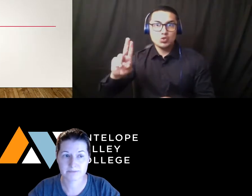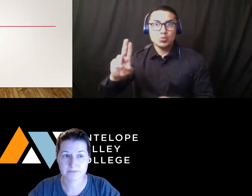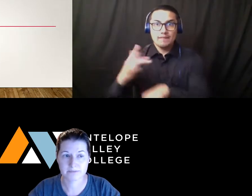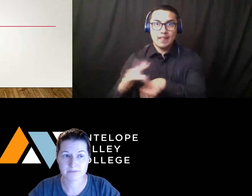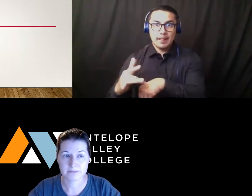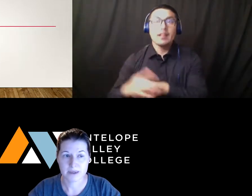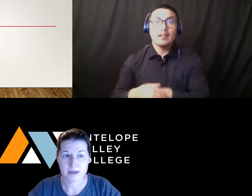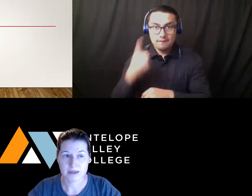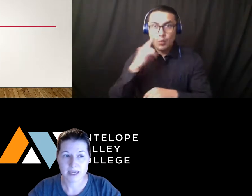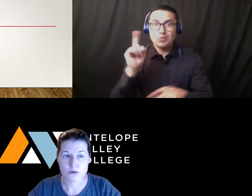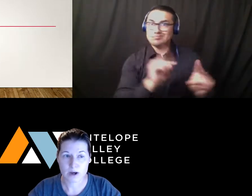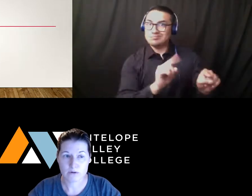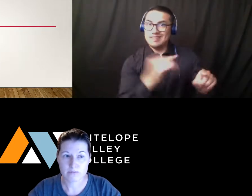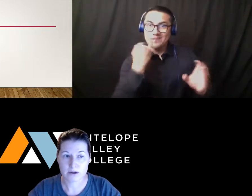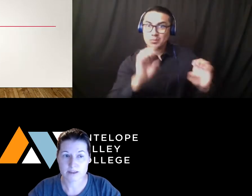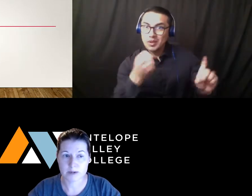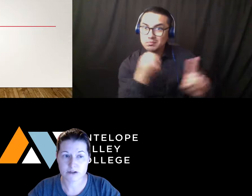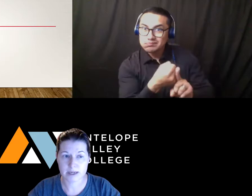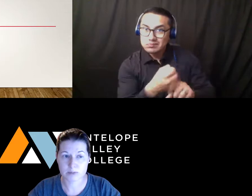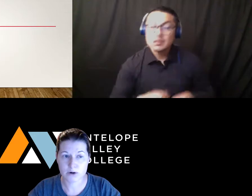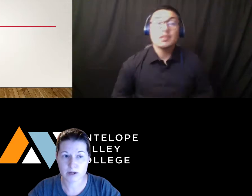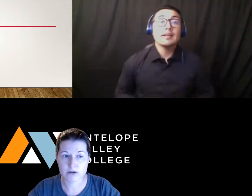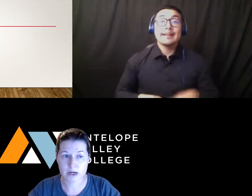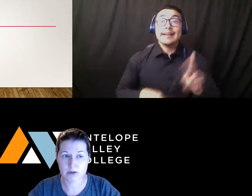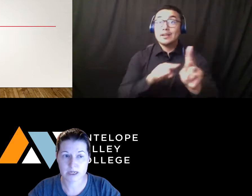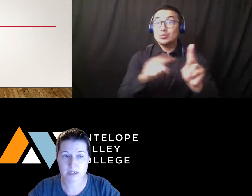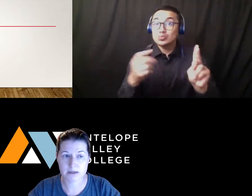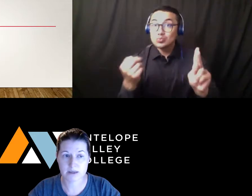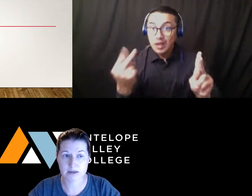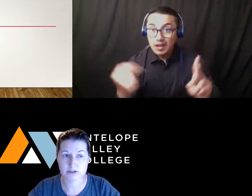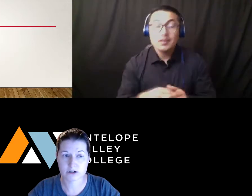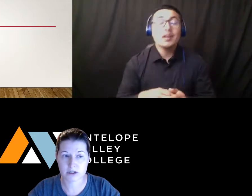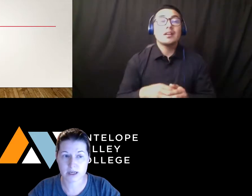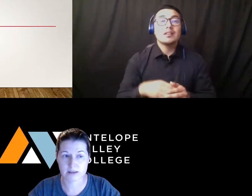K-12 uh, Special Ed programs are now attending. They've started athletics,